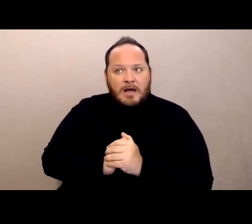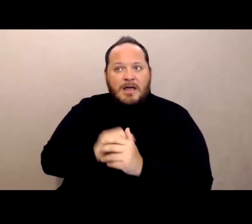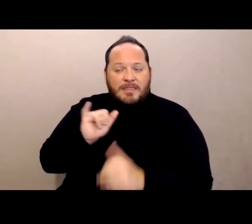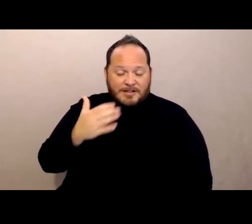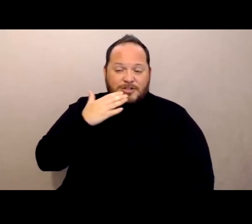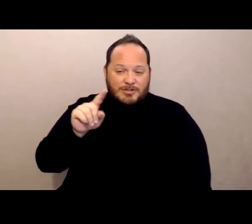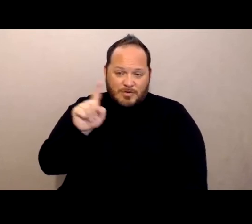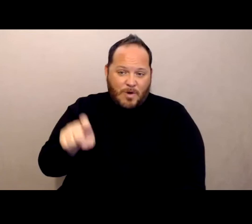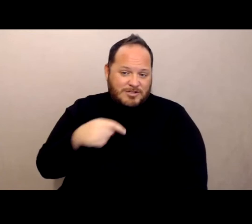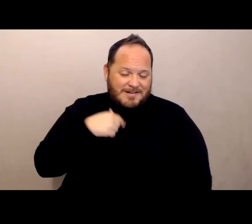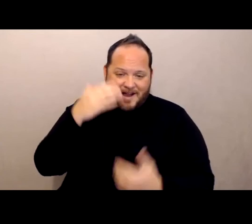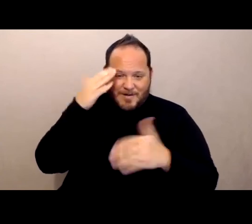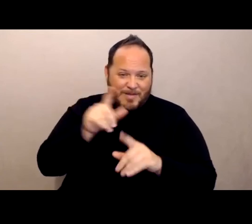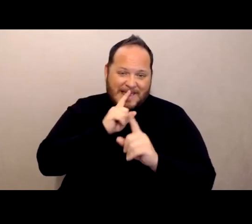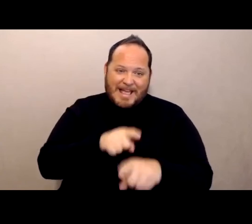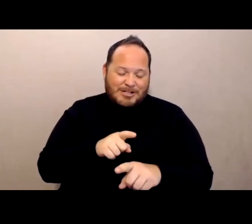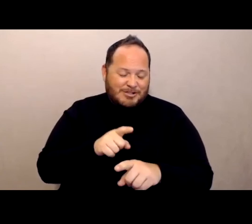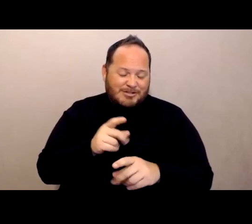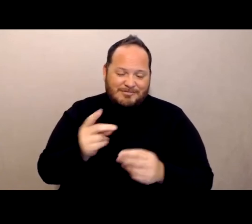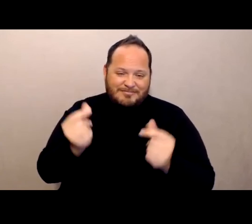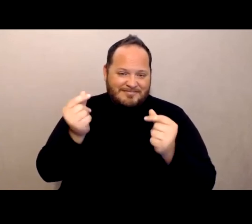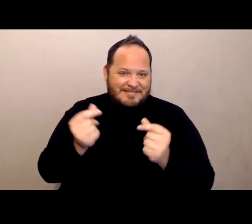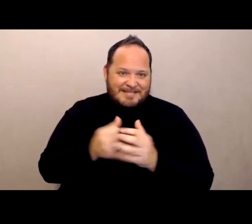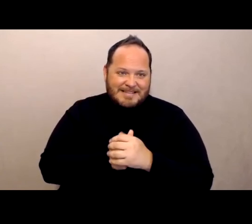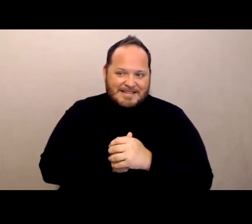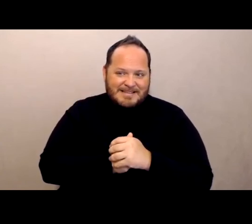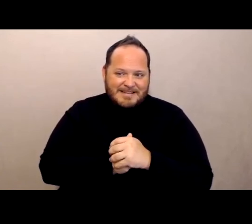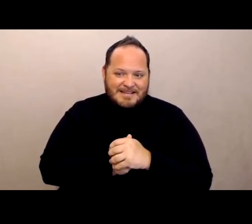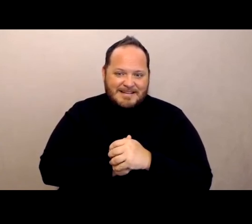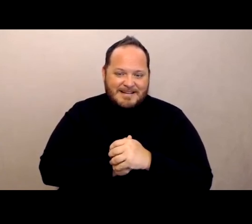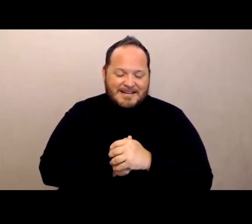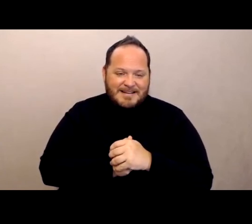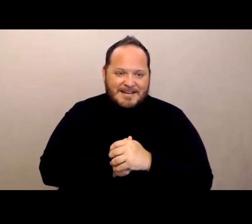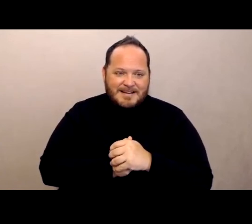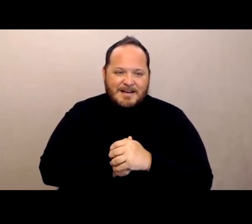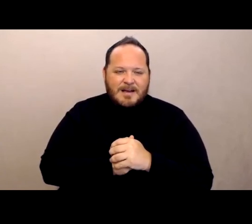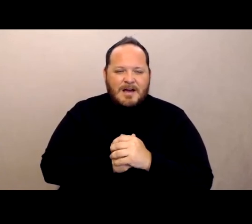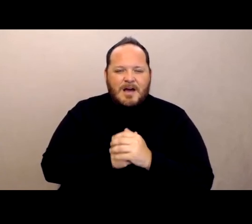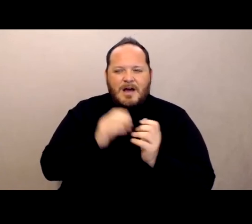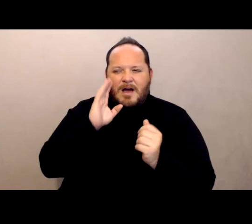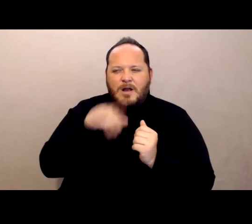I don't know the answer off hand. I know that one of the issues that came up with CVS